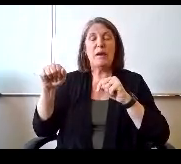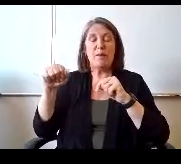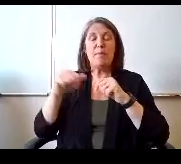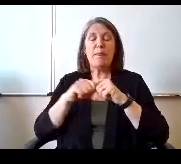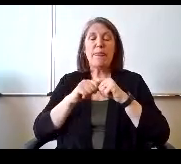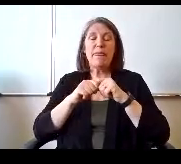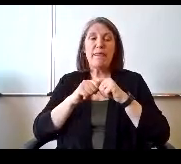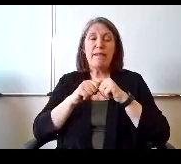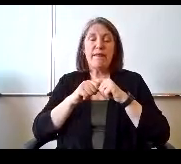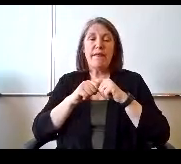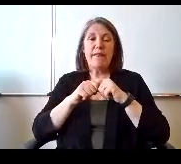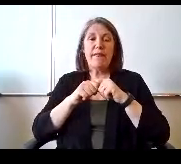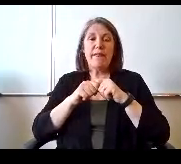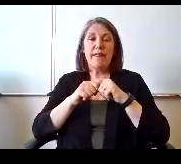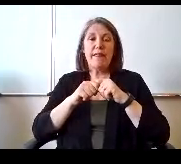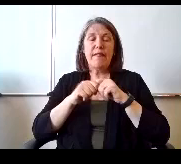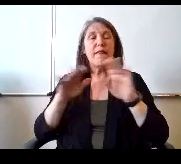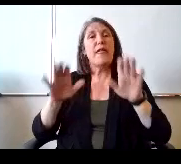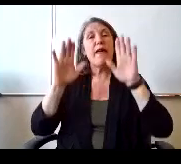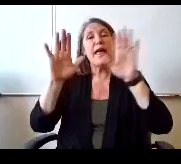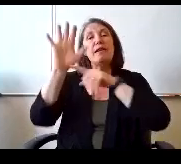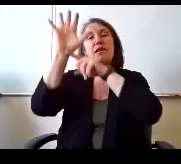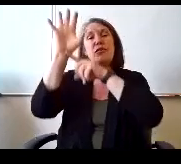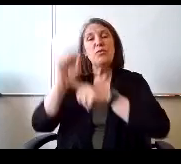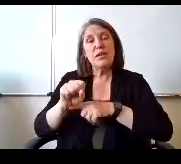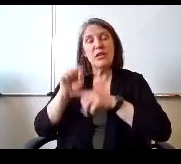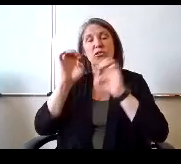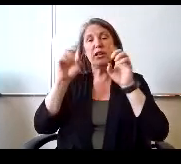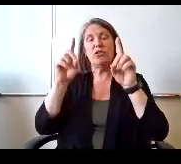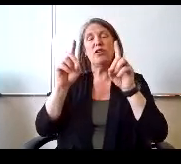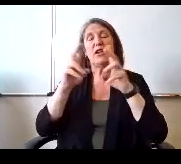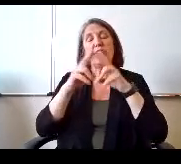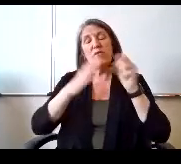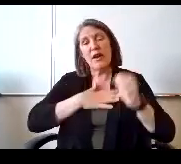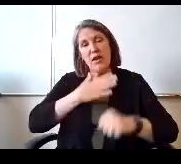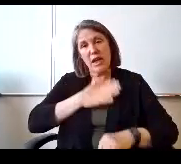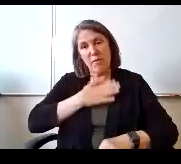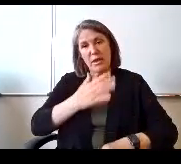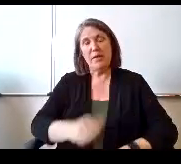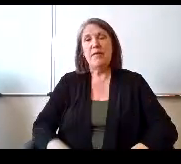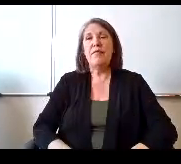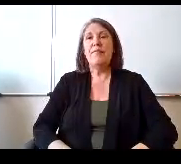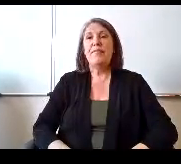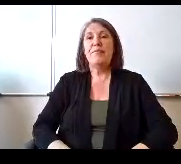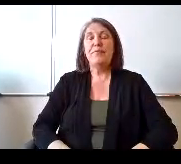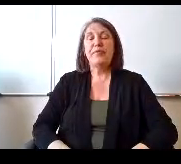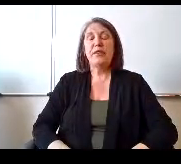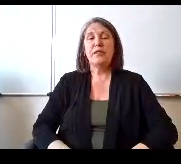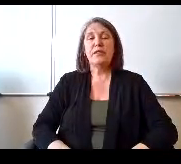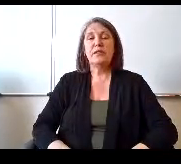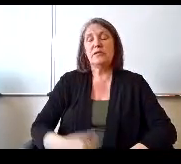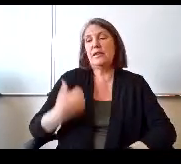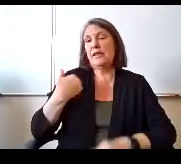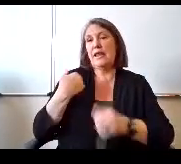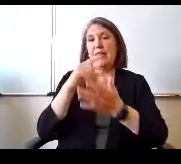traditional education. Was very happy. The last graduate was 2011,